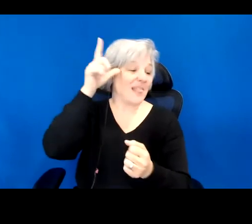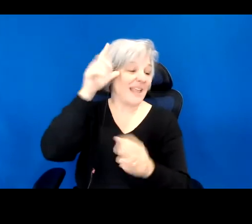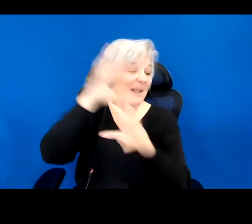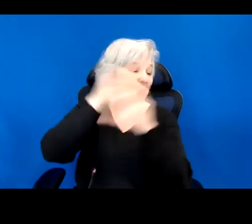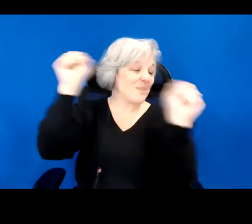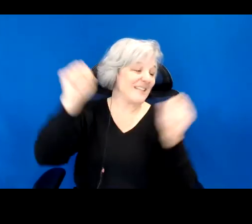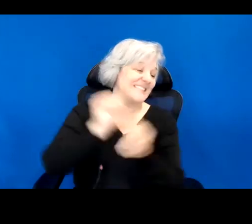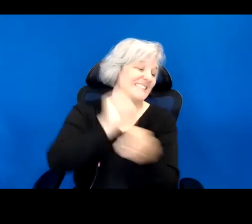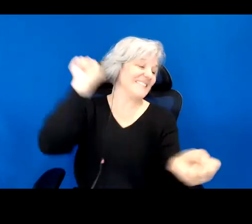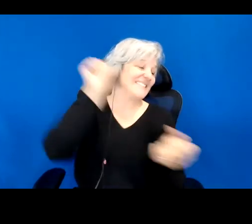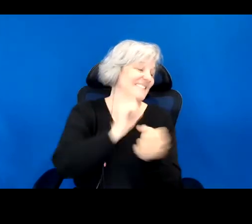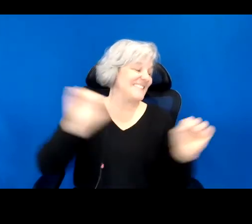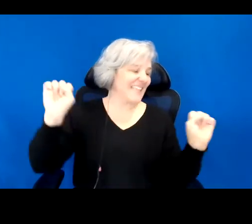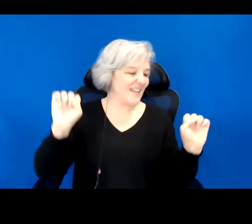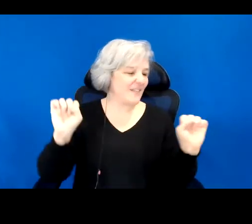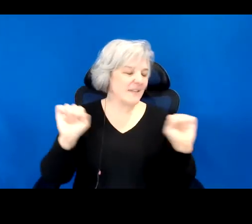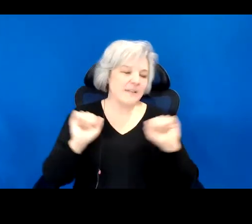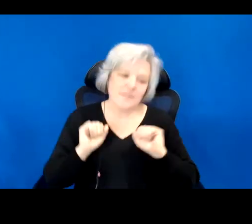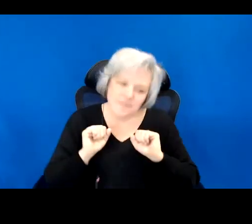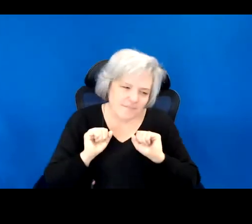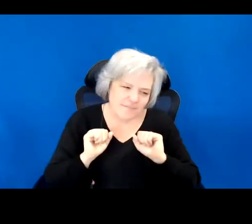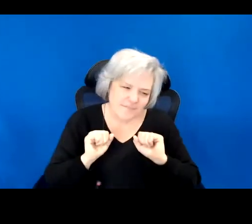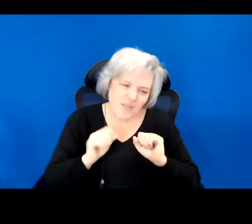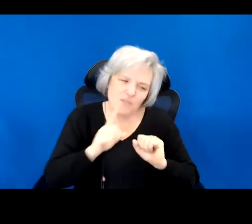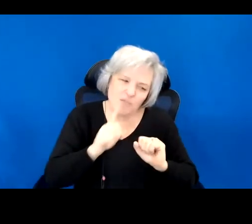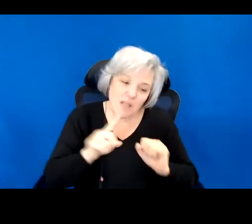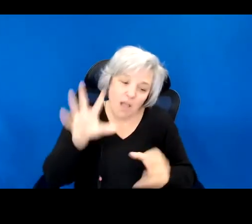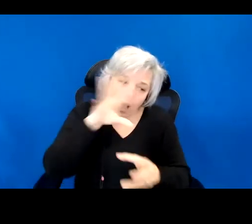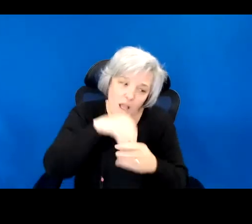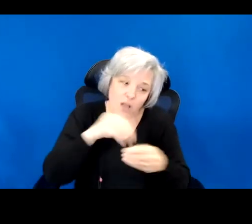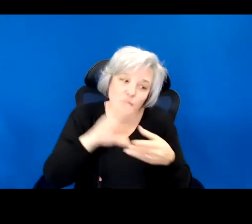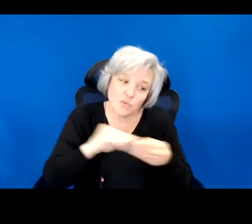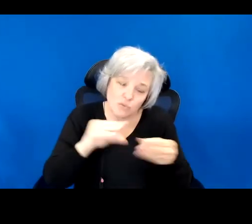This history slyly refuses to include the resistance from below that has always made